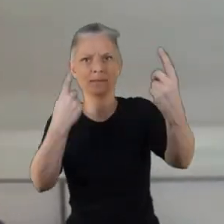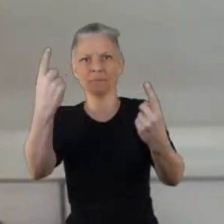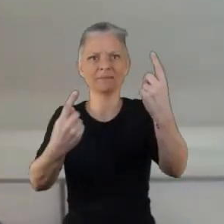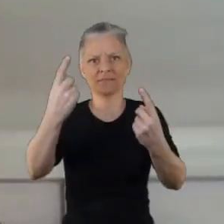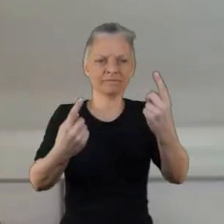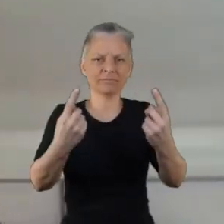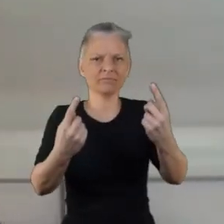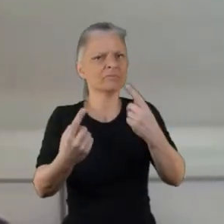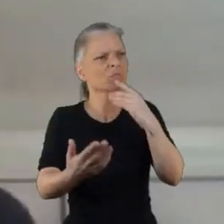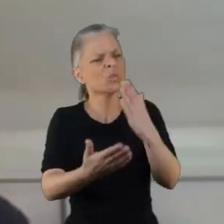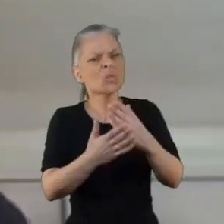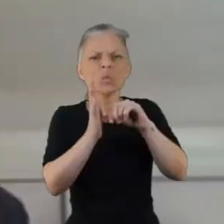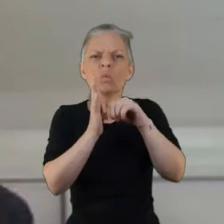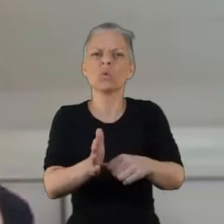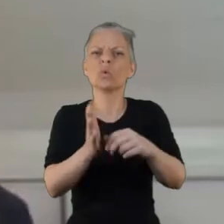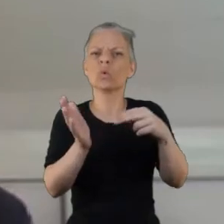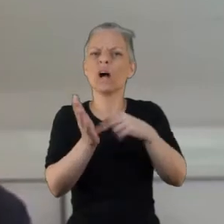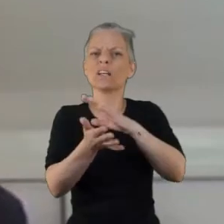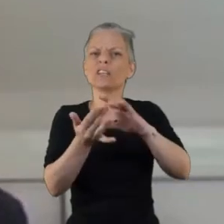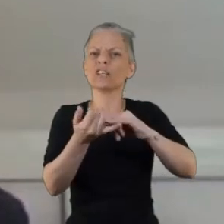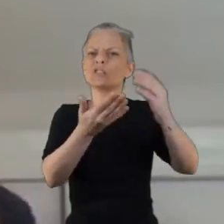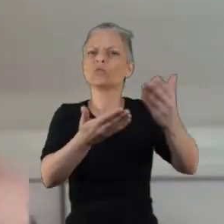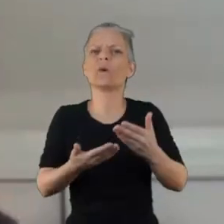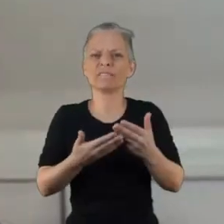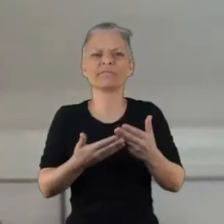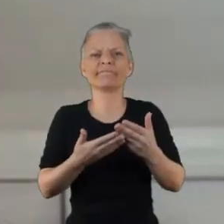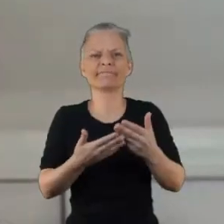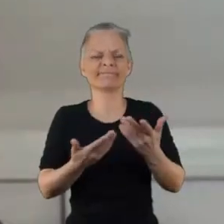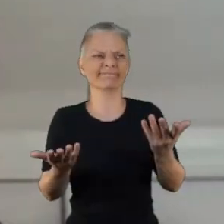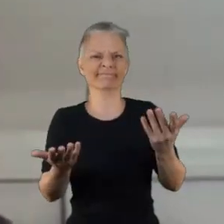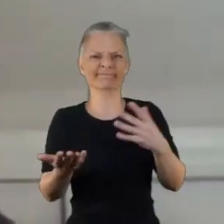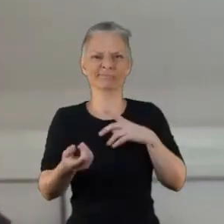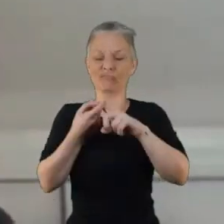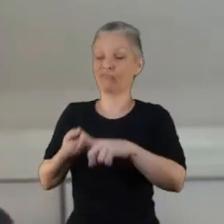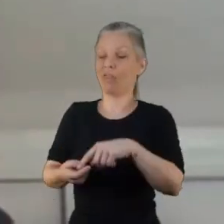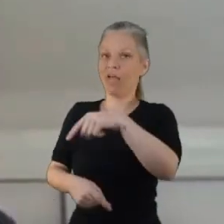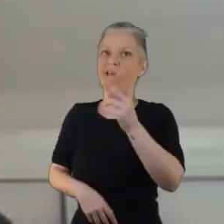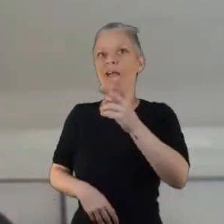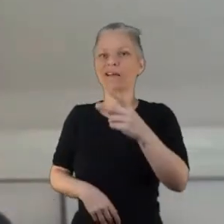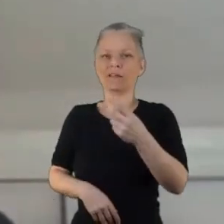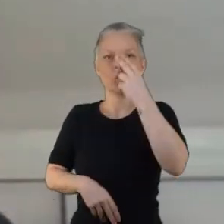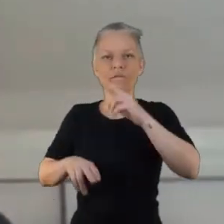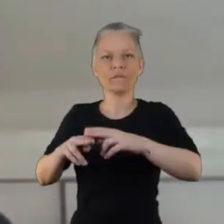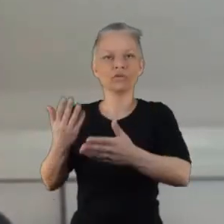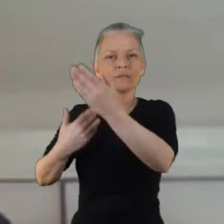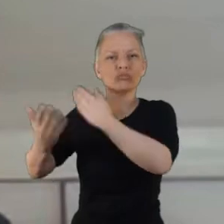for NHS services and I think we've relied um again historically on sort of paper and pen feedback questionnaires.